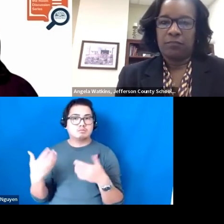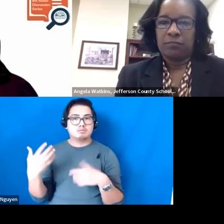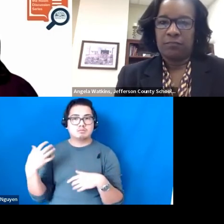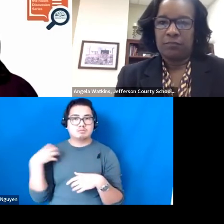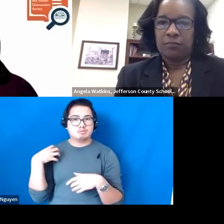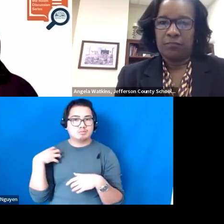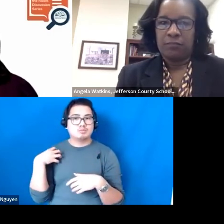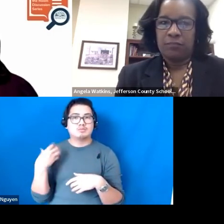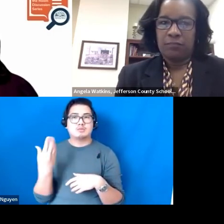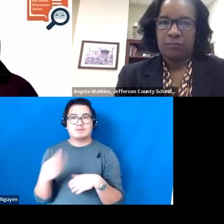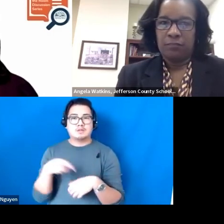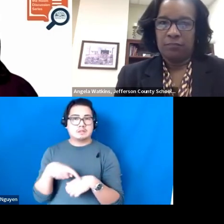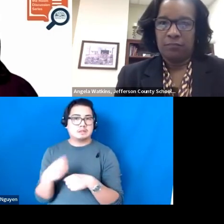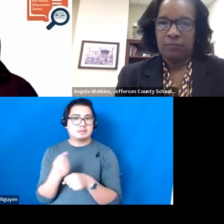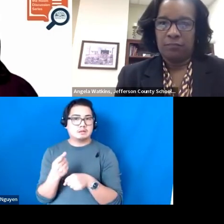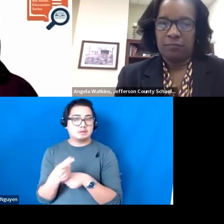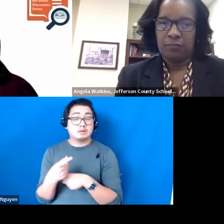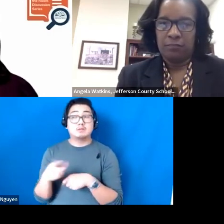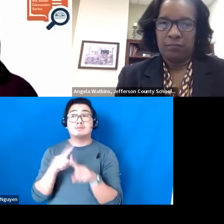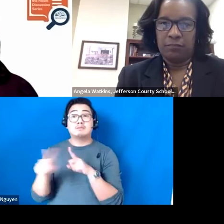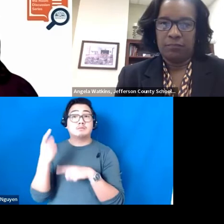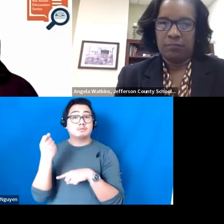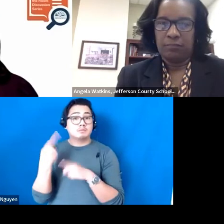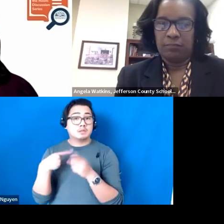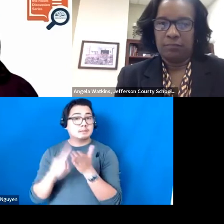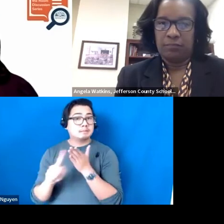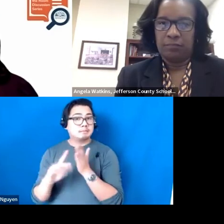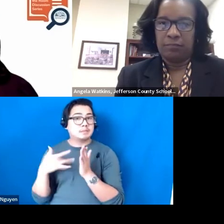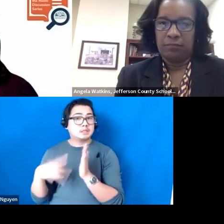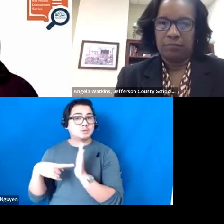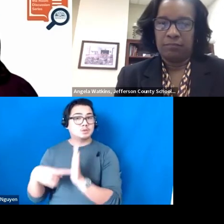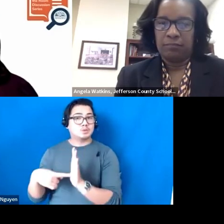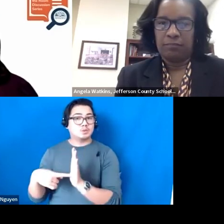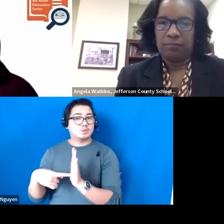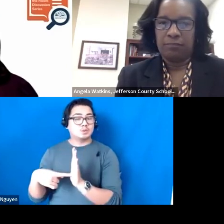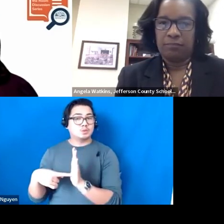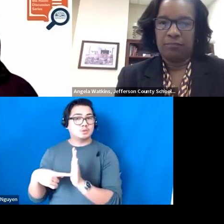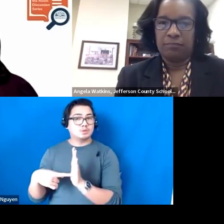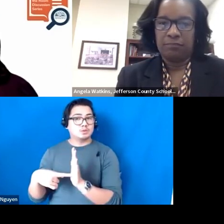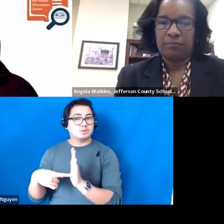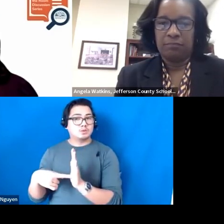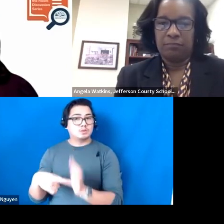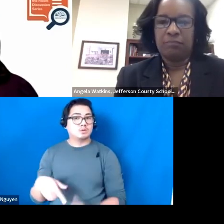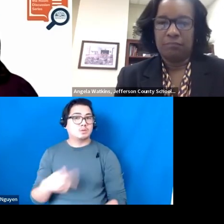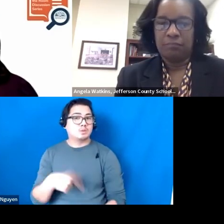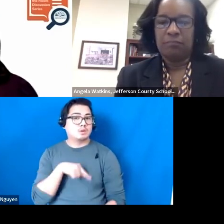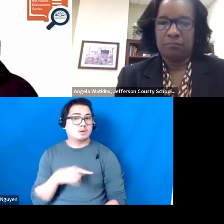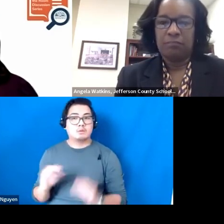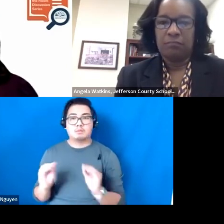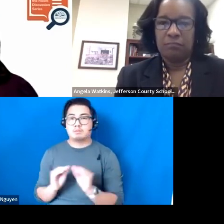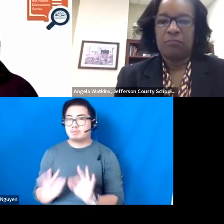Though the research tends to find that quality is likely more important than quantity.